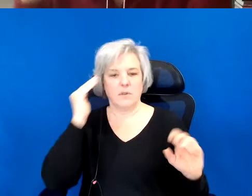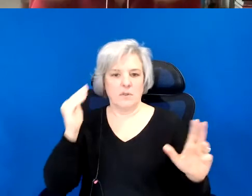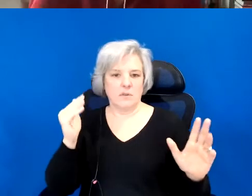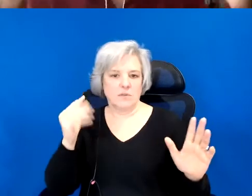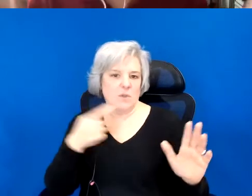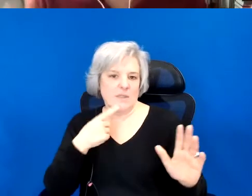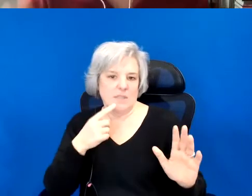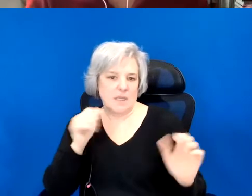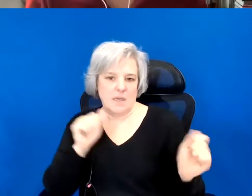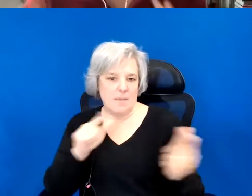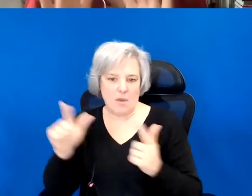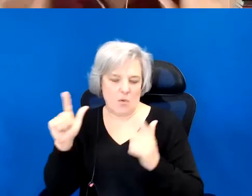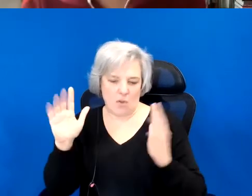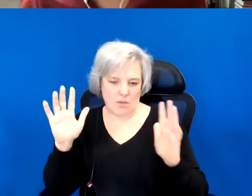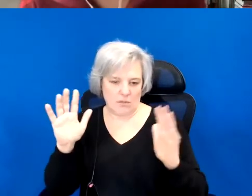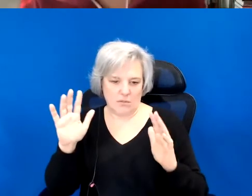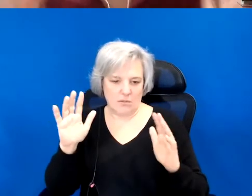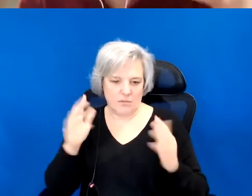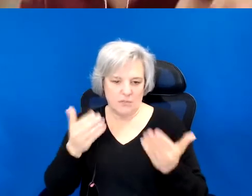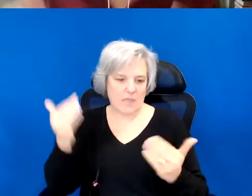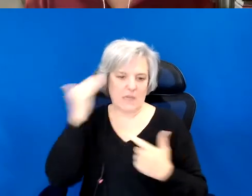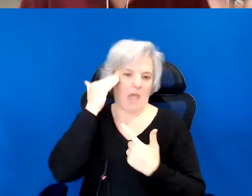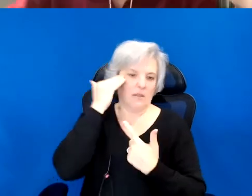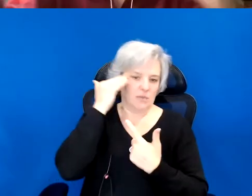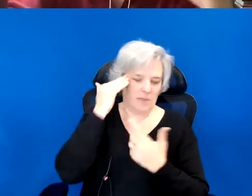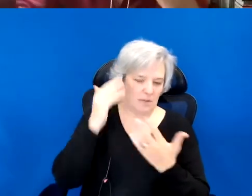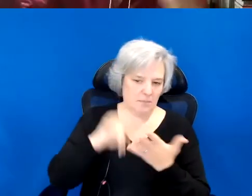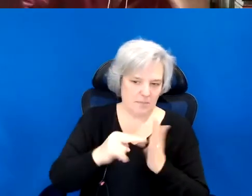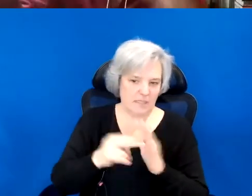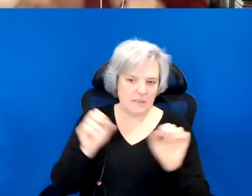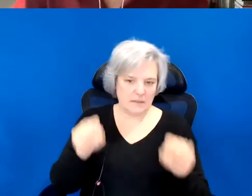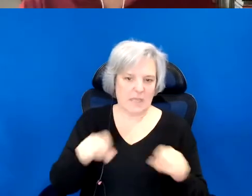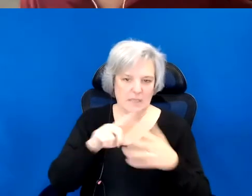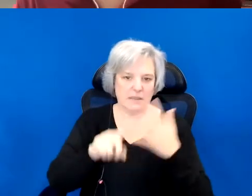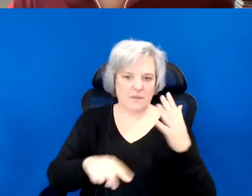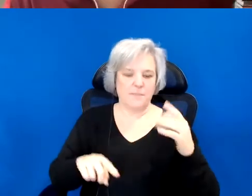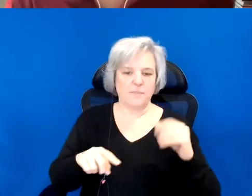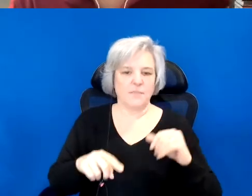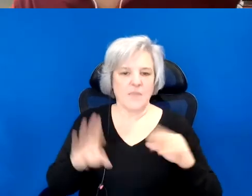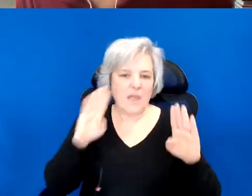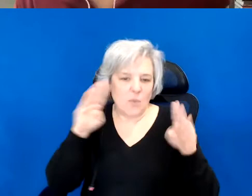acknowledgments all the time so I don't mean to like hone in on this one.